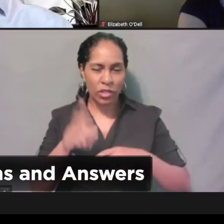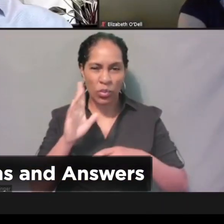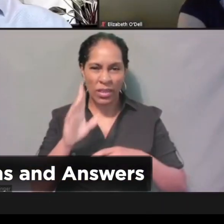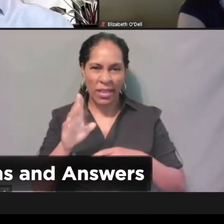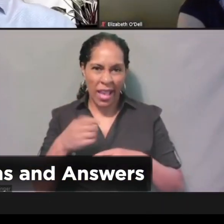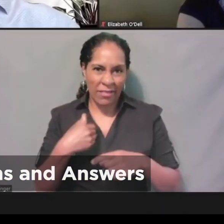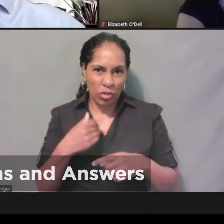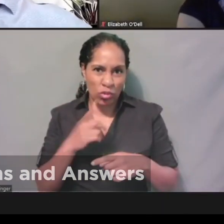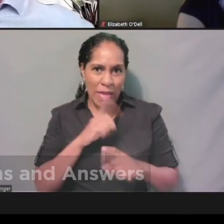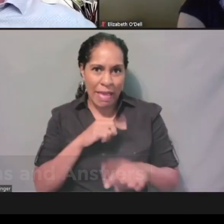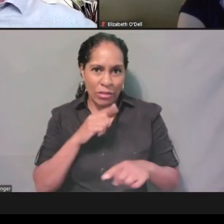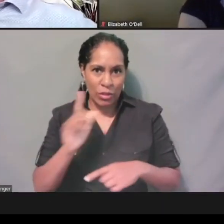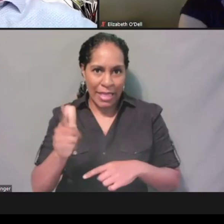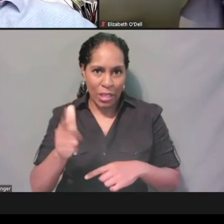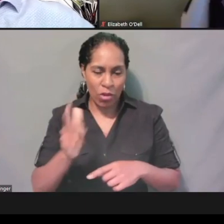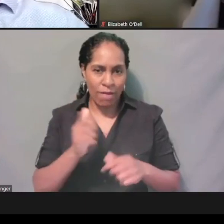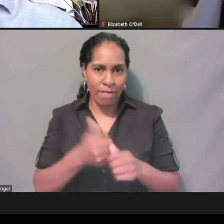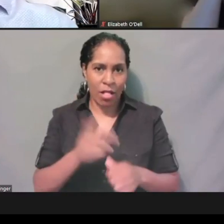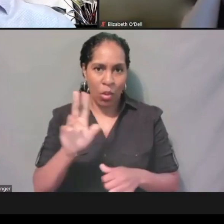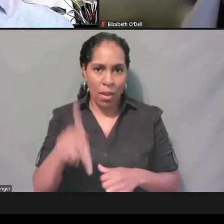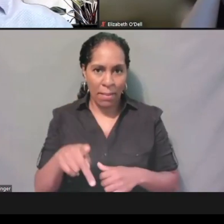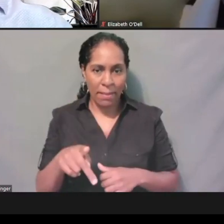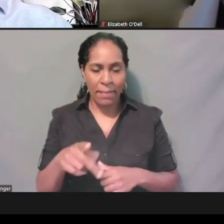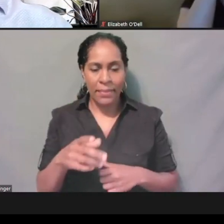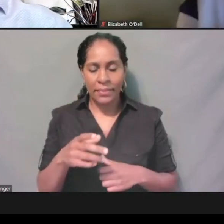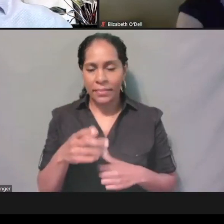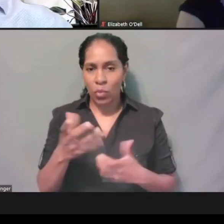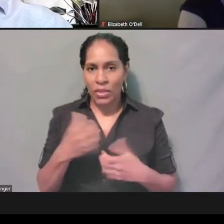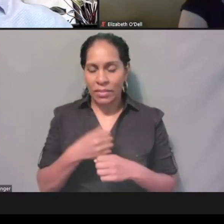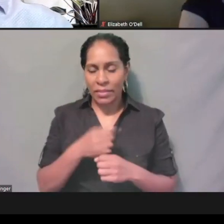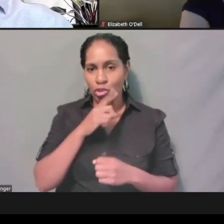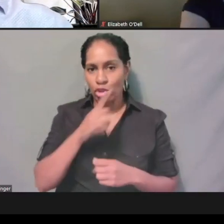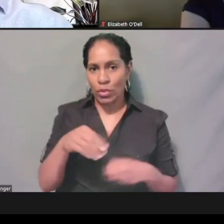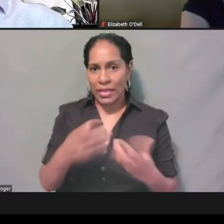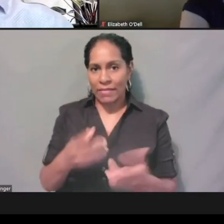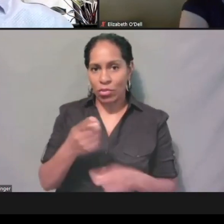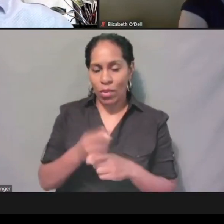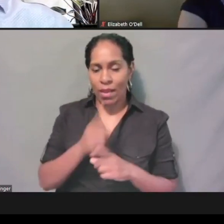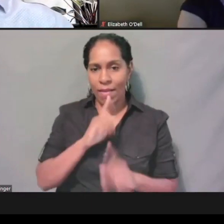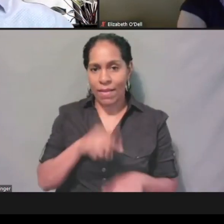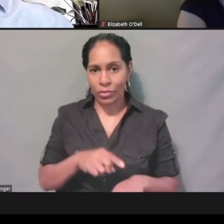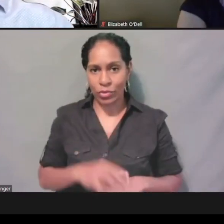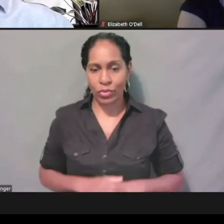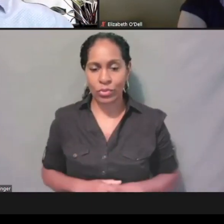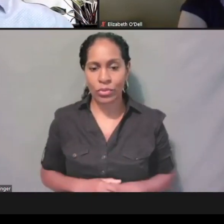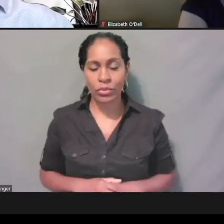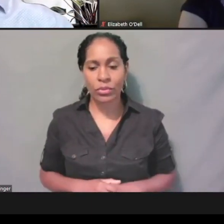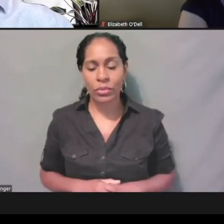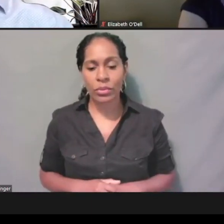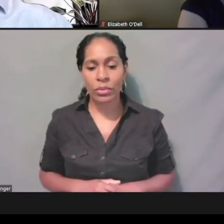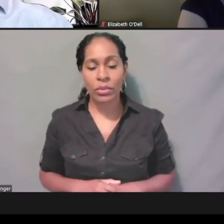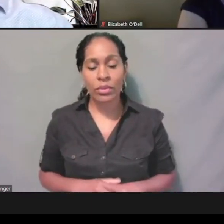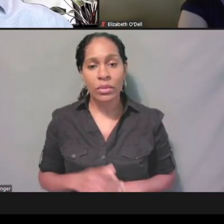to make sure we have the right answers for you. And as I mentioned at the top of the webinar today,